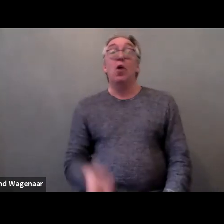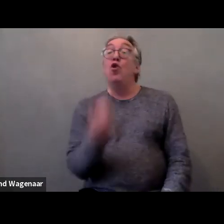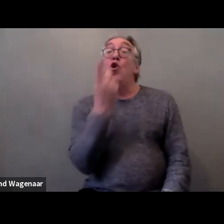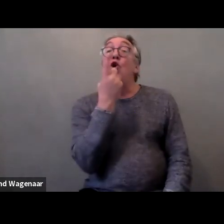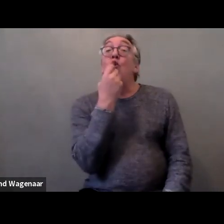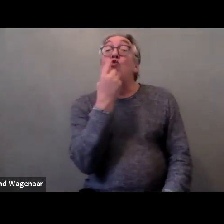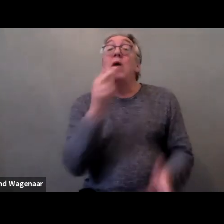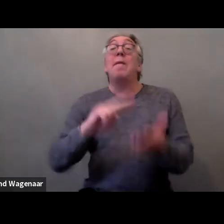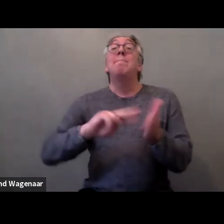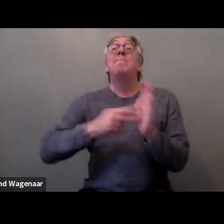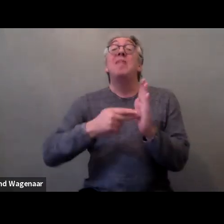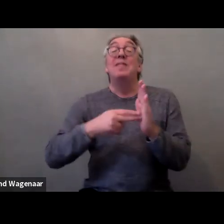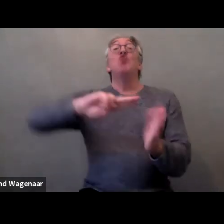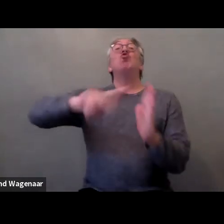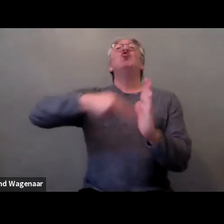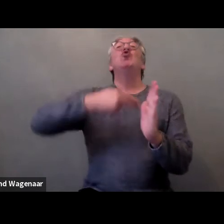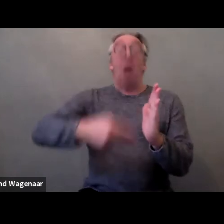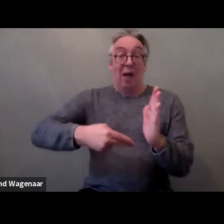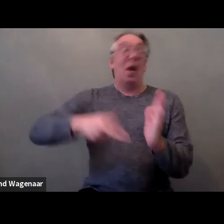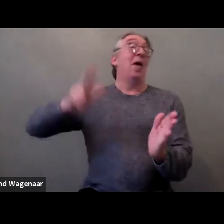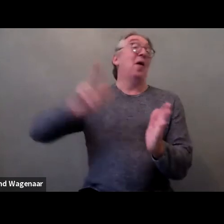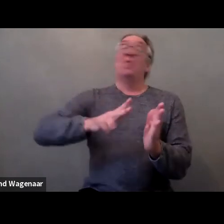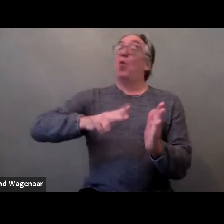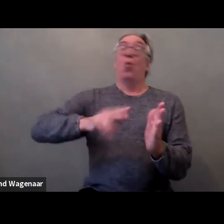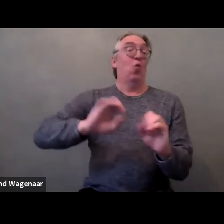and those that have neither signed nor ratified are in grey.